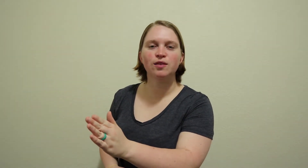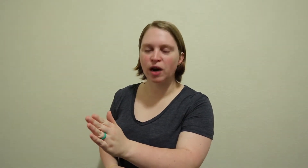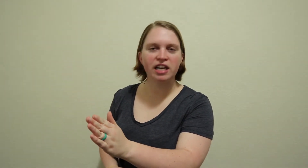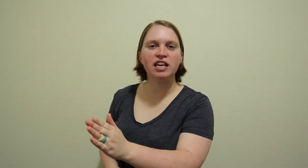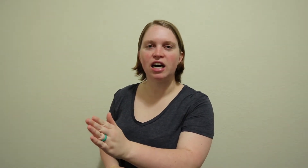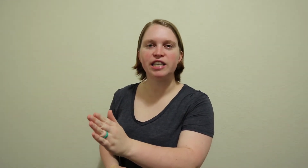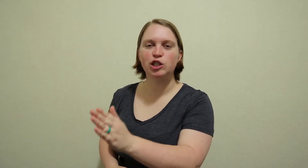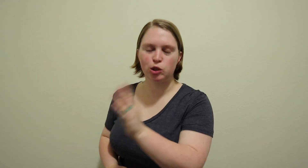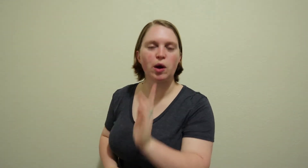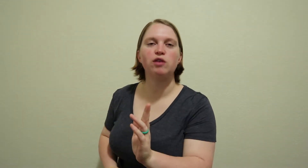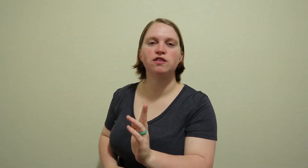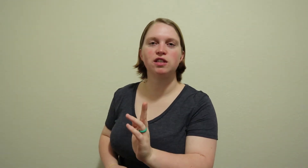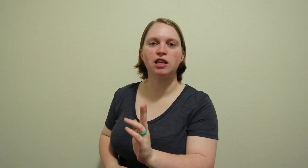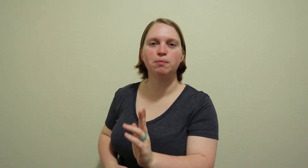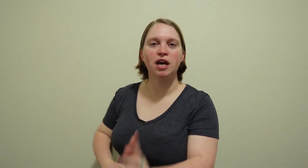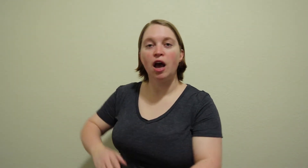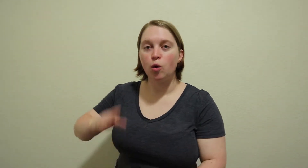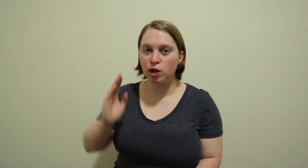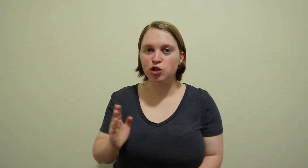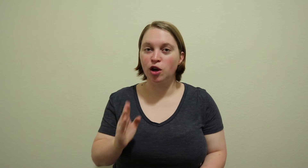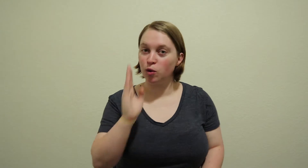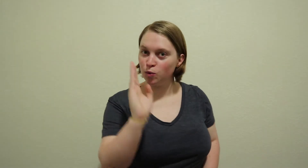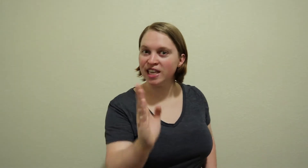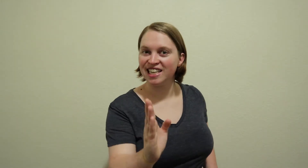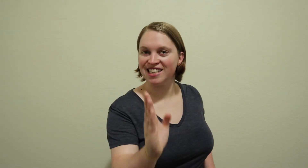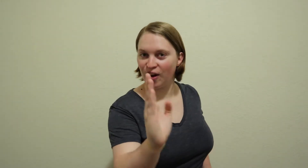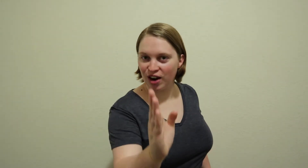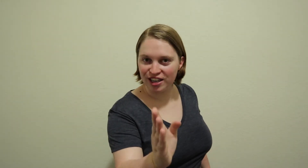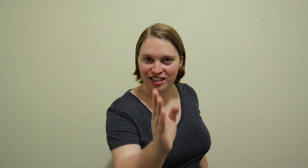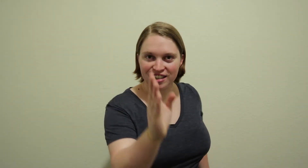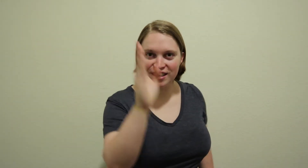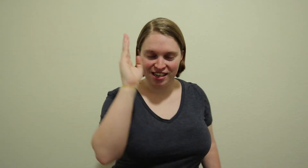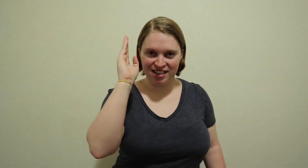running on two hours of sleep which we didn't go under